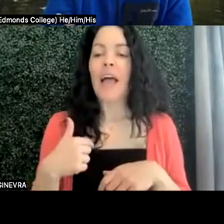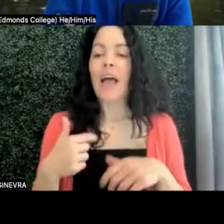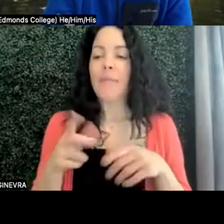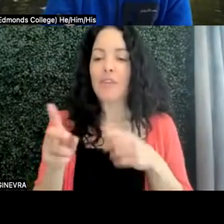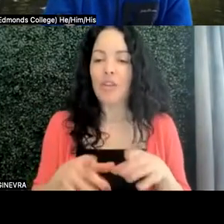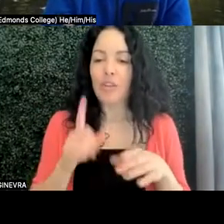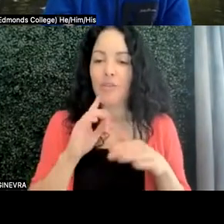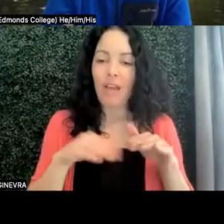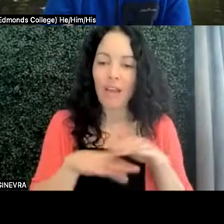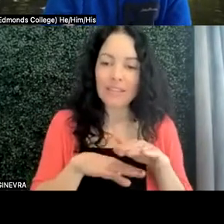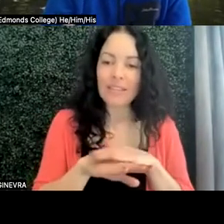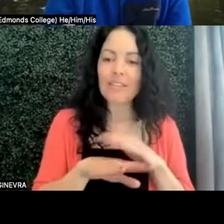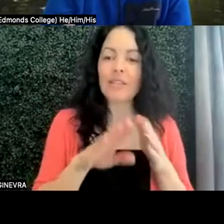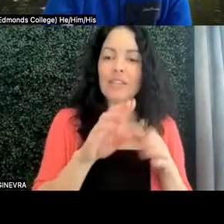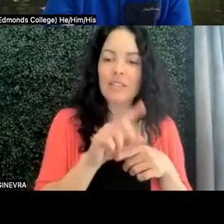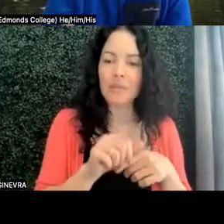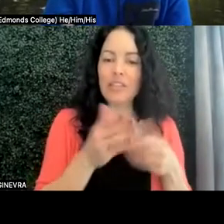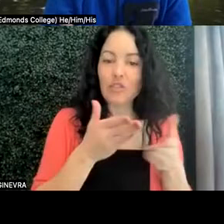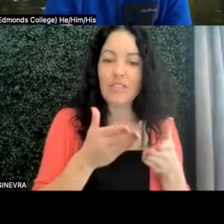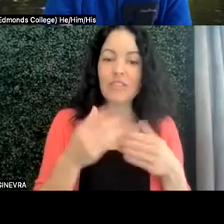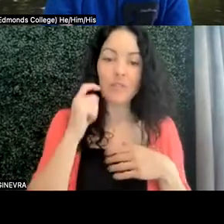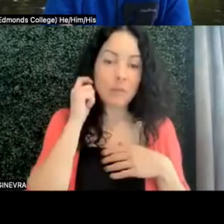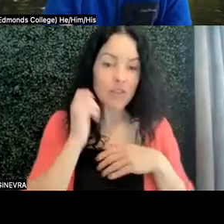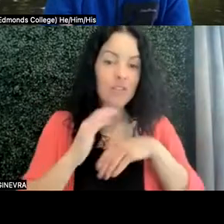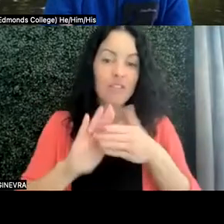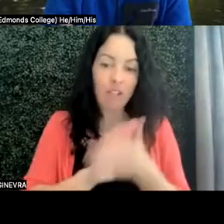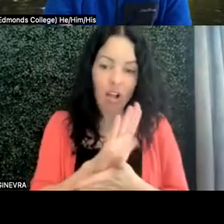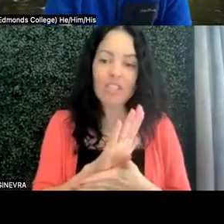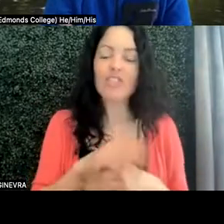for the Pierce College District in Pierce County,